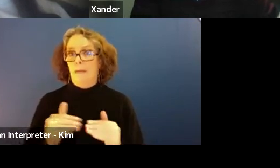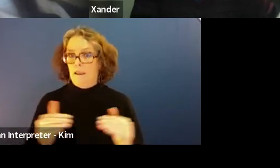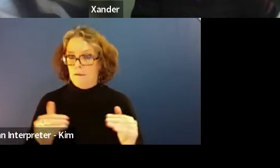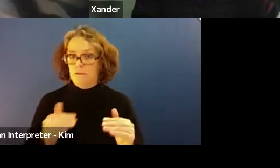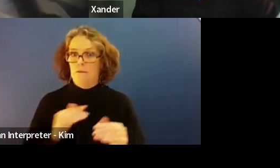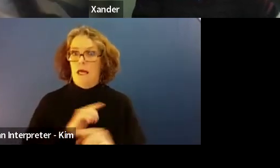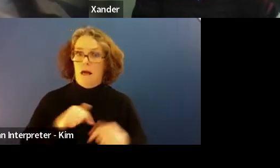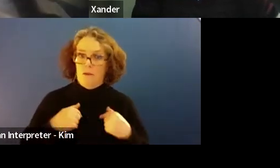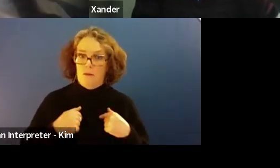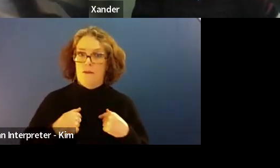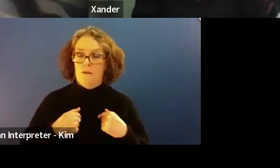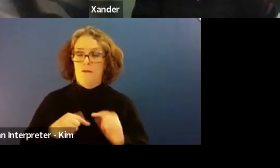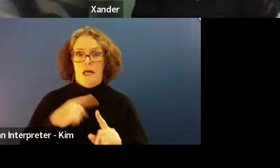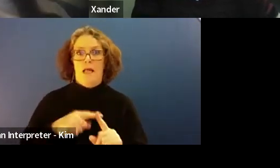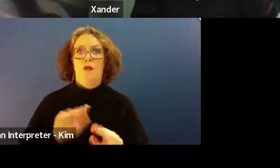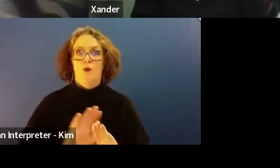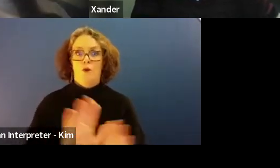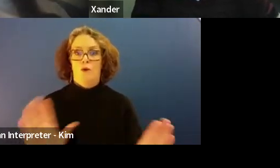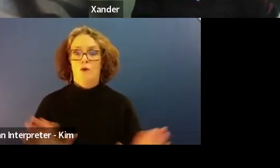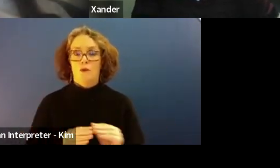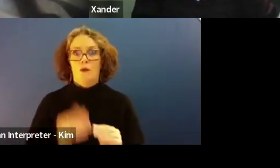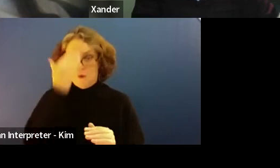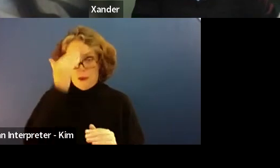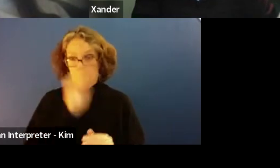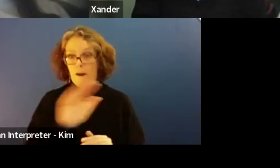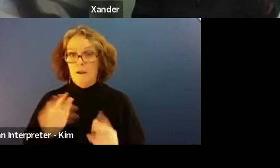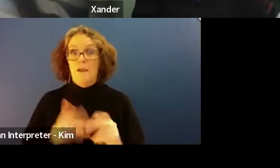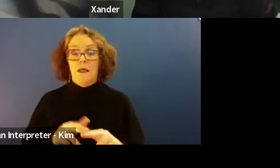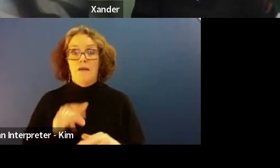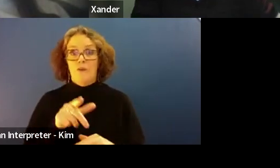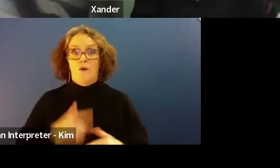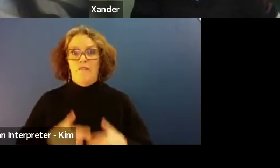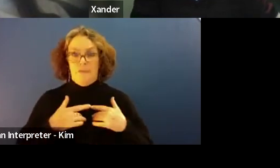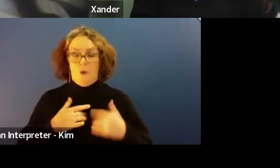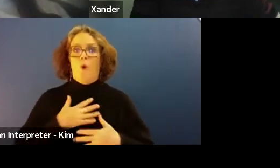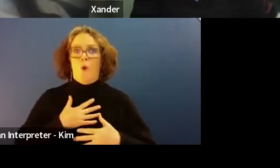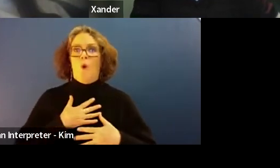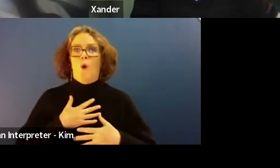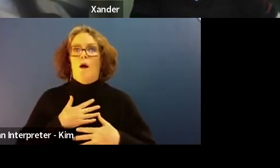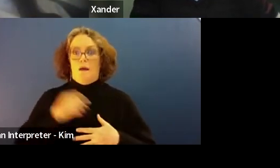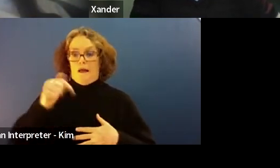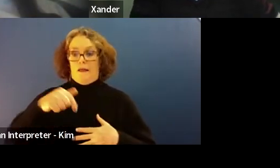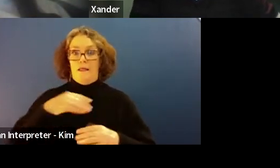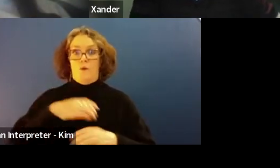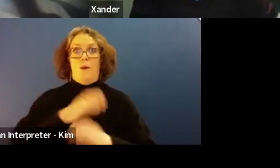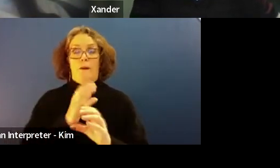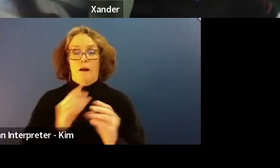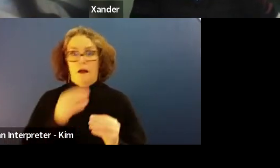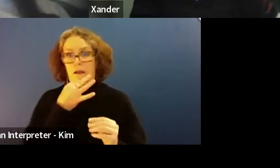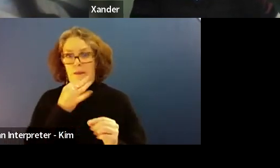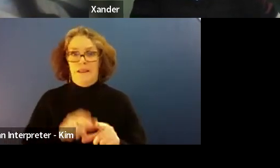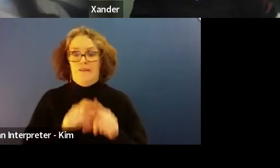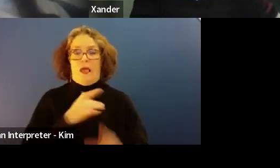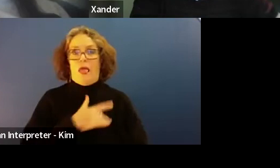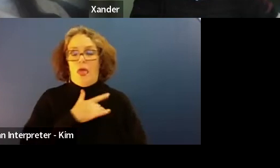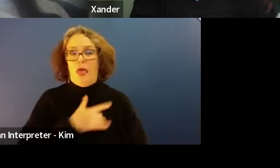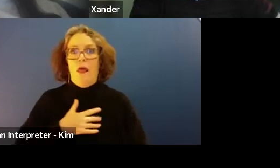Just a reminder that if you feel this webinar brought up some difficult, or uncomfortable feelings for you to please reach out for support.